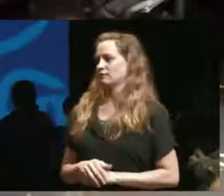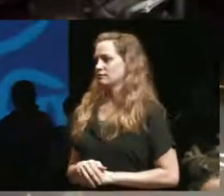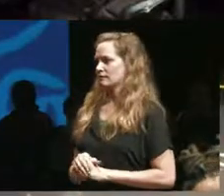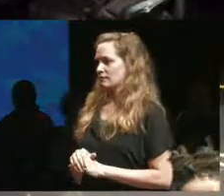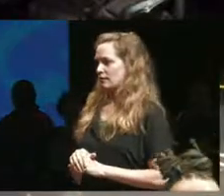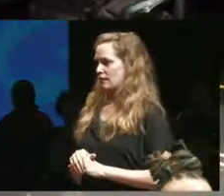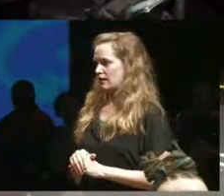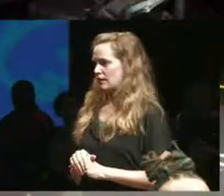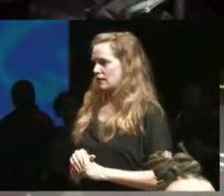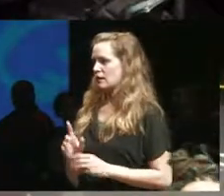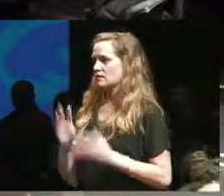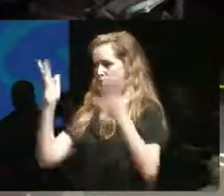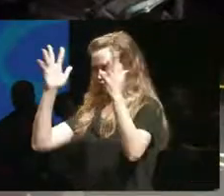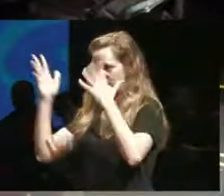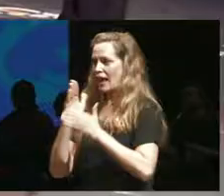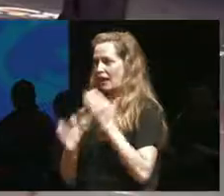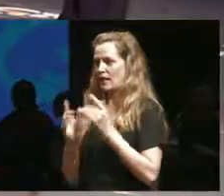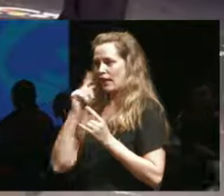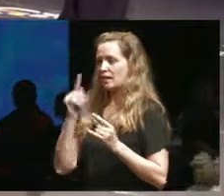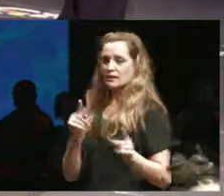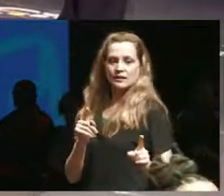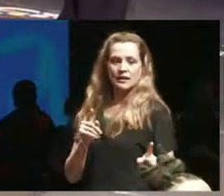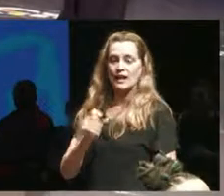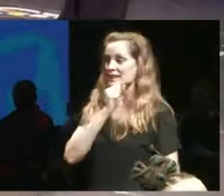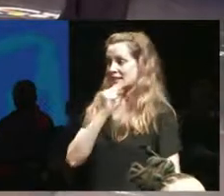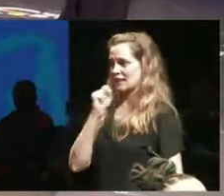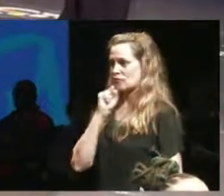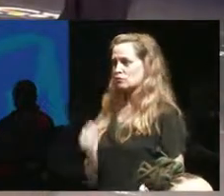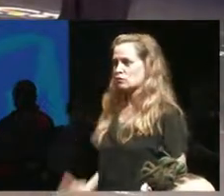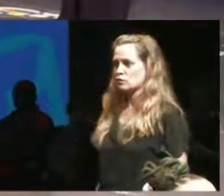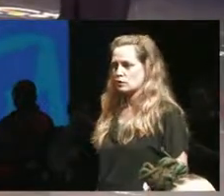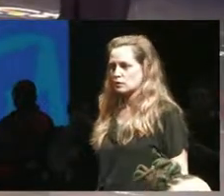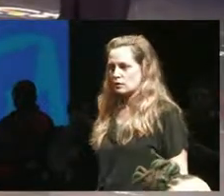this is a Syrus speaking thank you so much yeah I mean this is the thing that